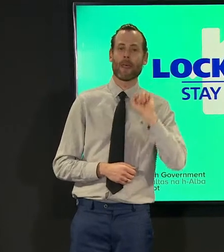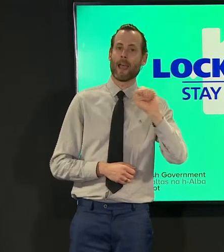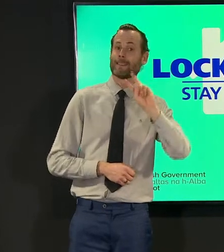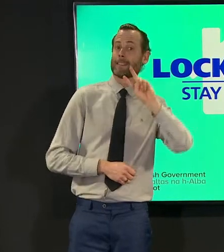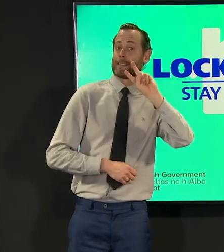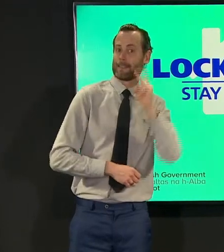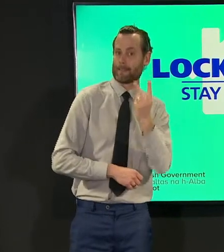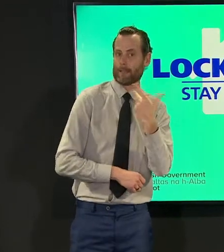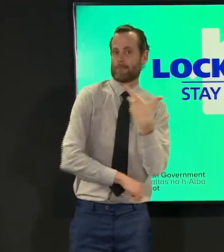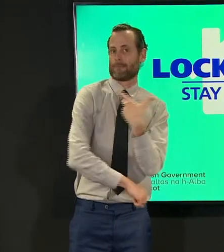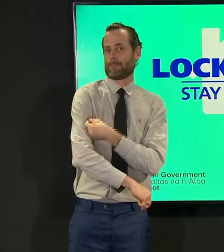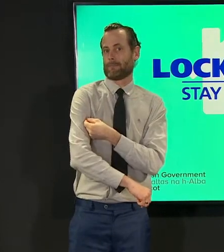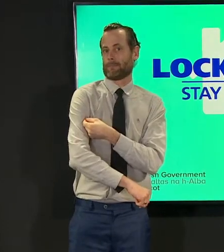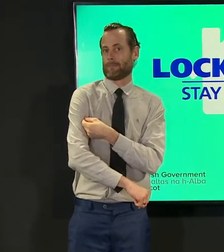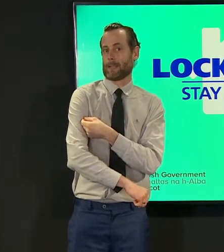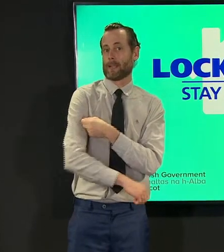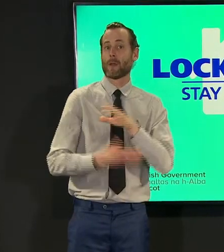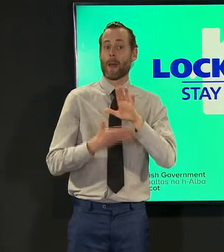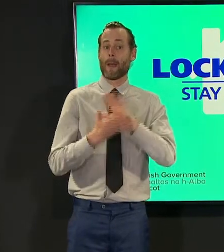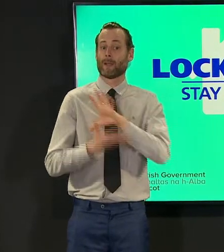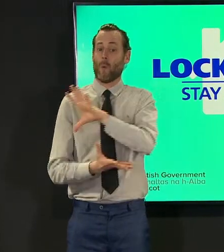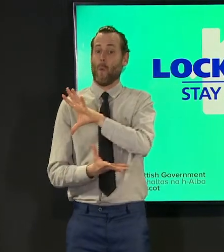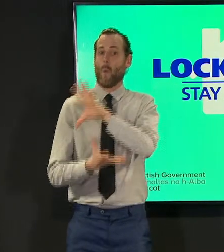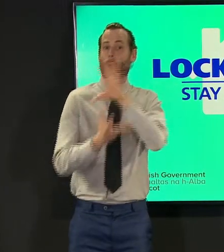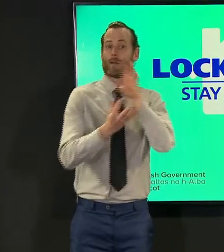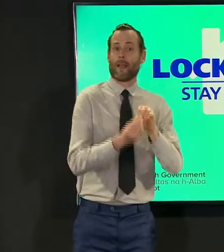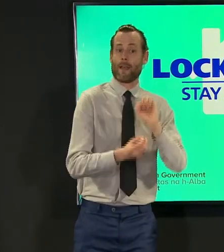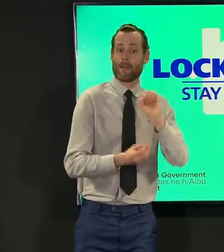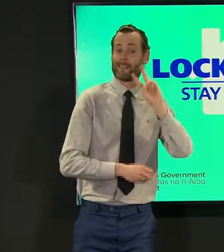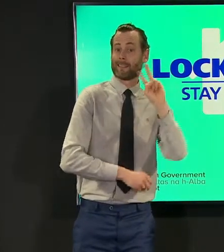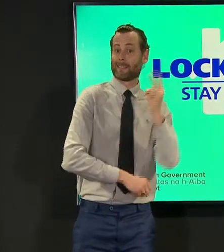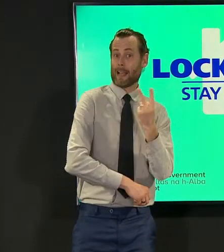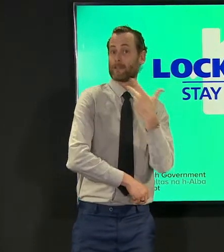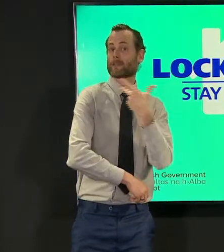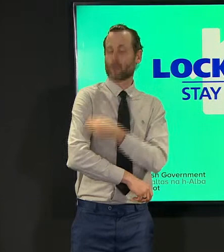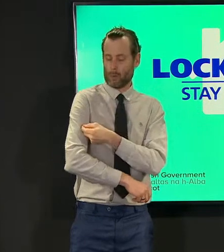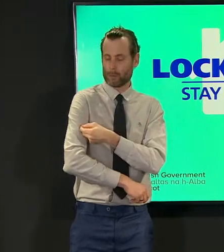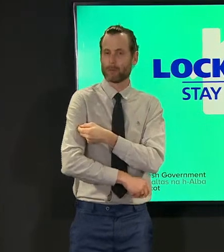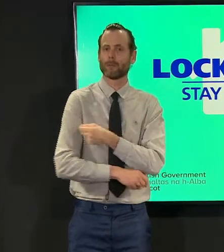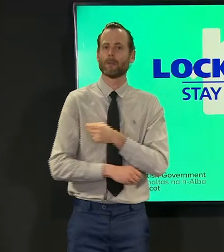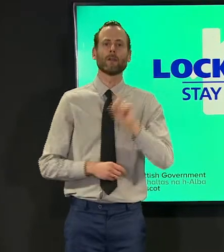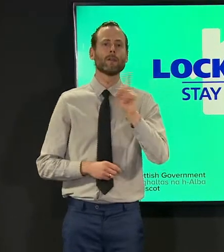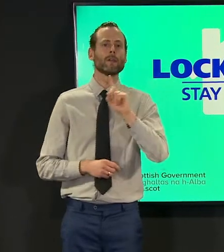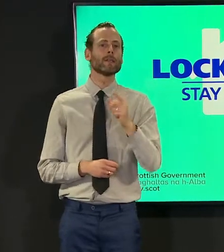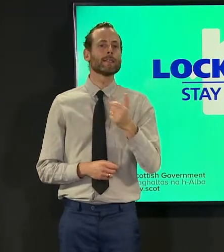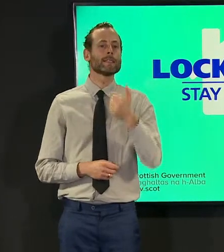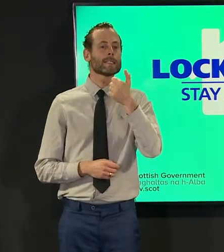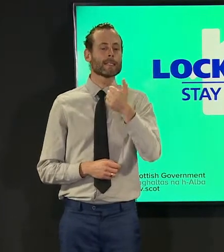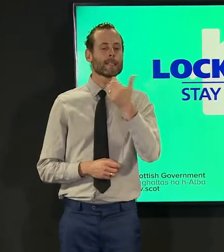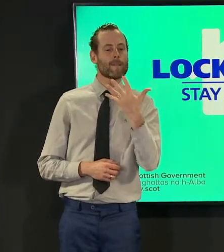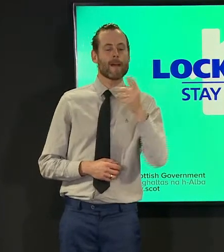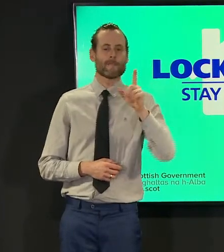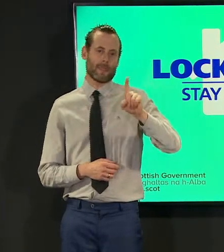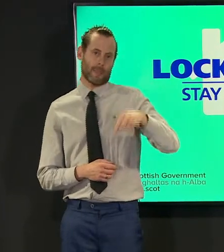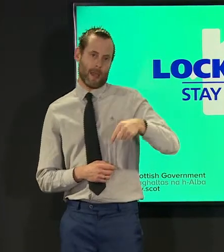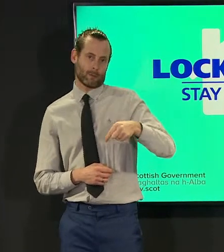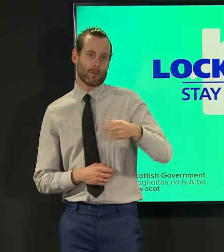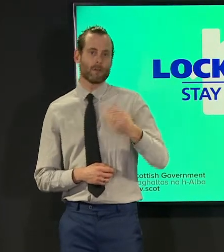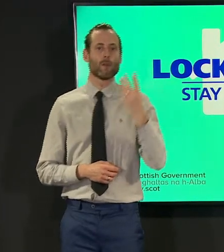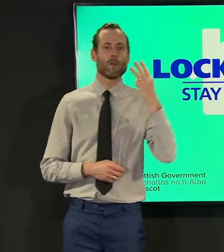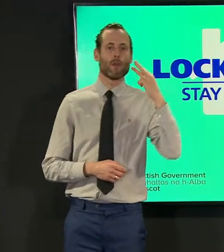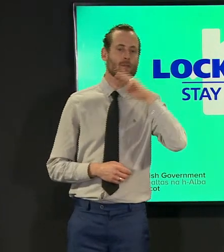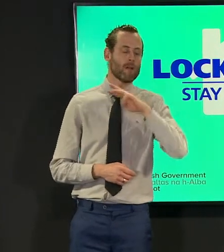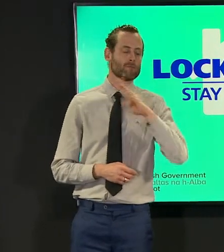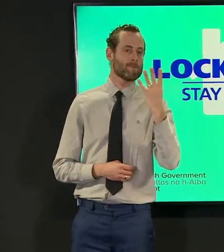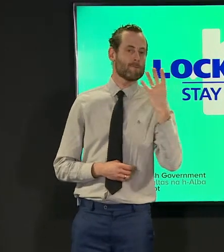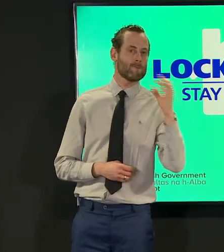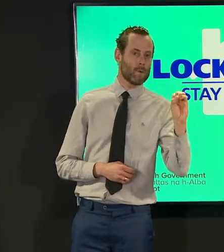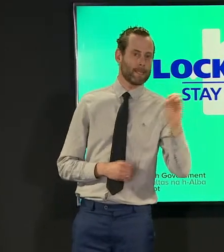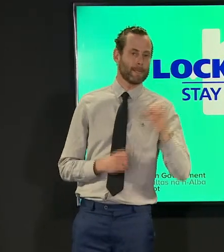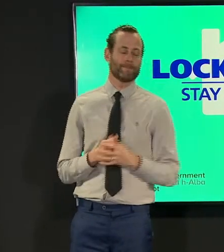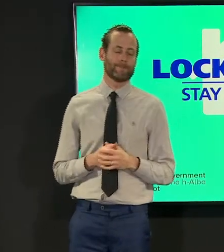dose and that brings the total number of people who have had their second doors to 65,340. as